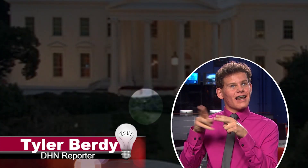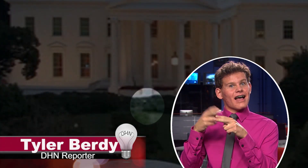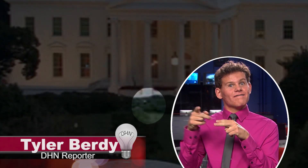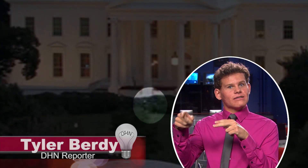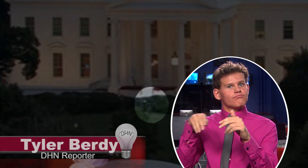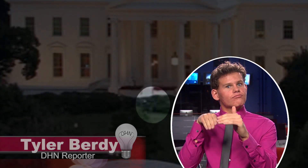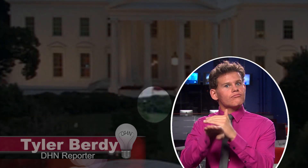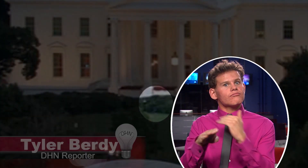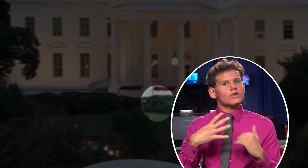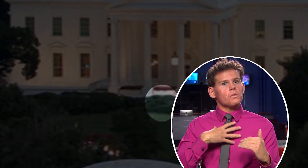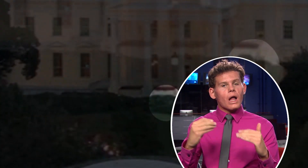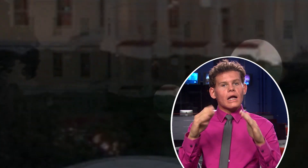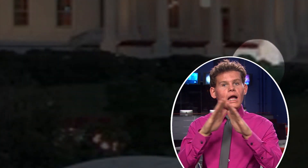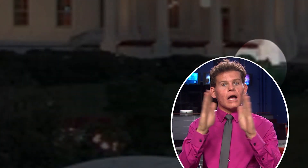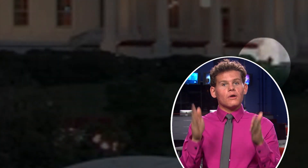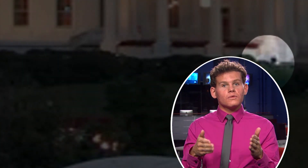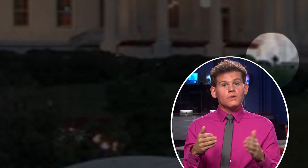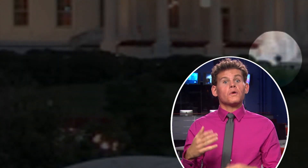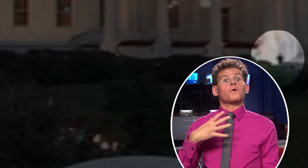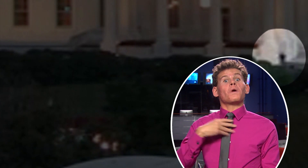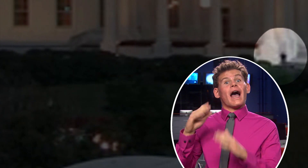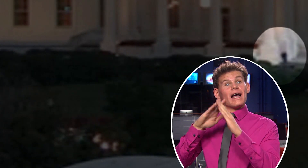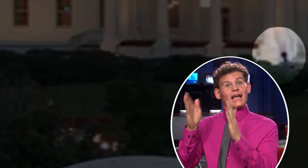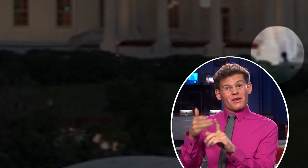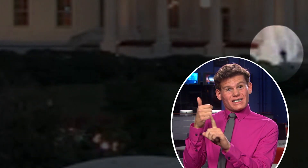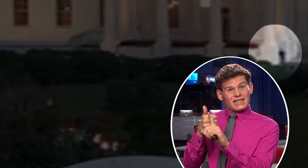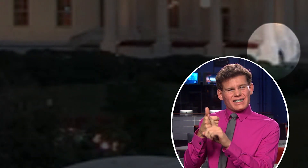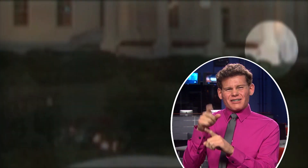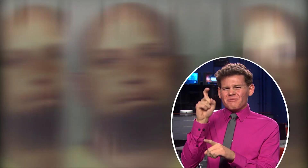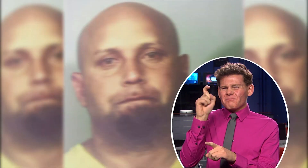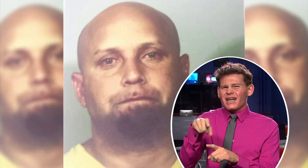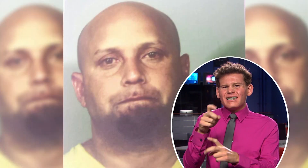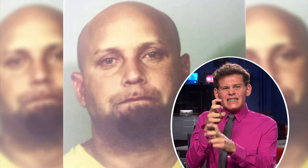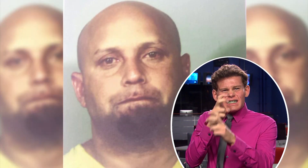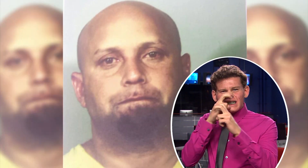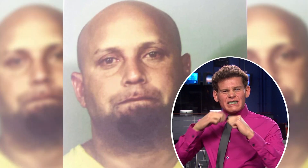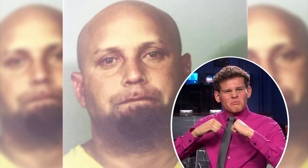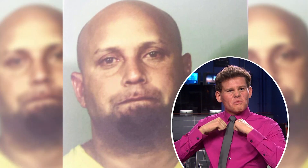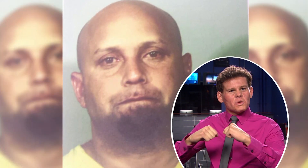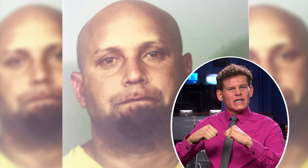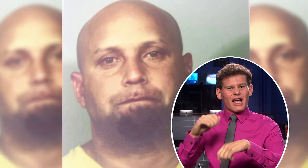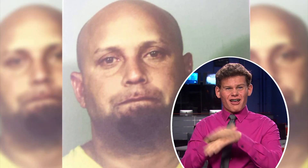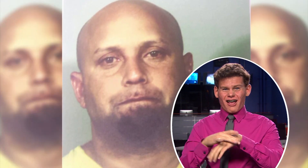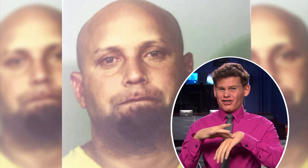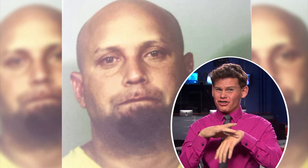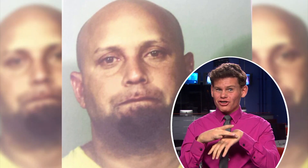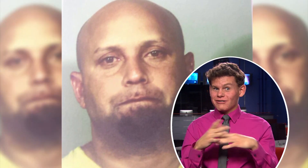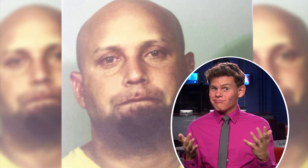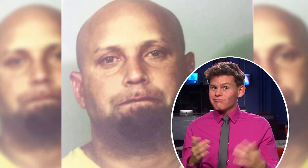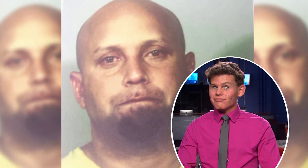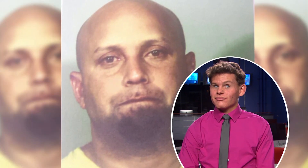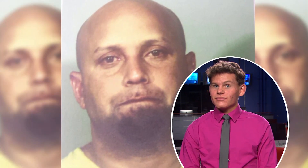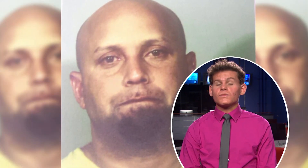ran into what is supposed to be the most well-protected home on the planet, the White House.